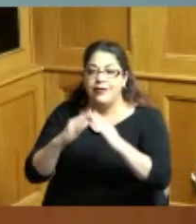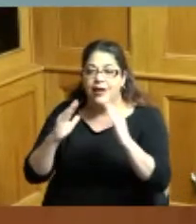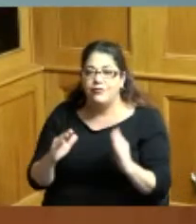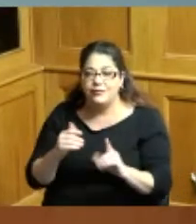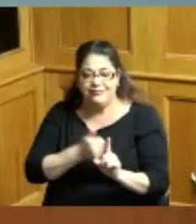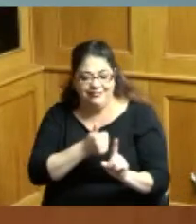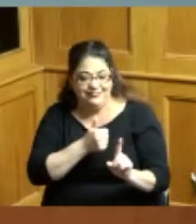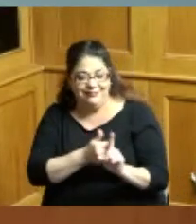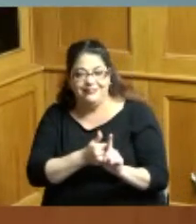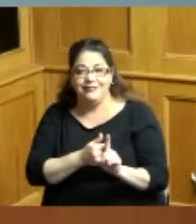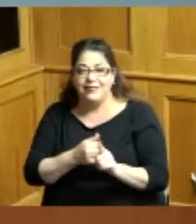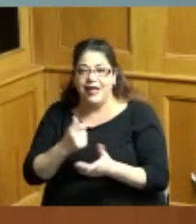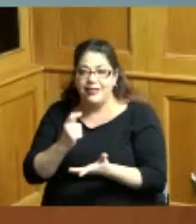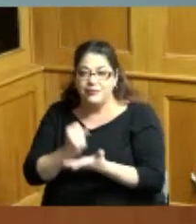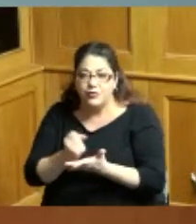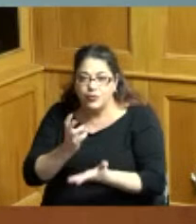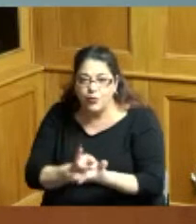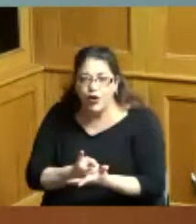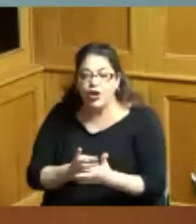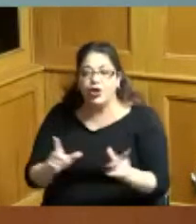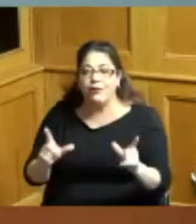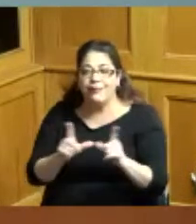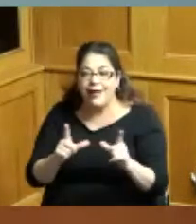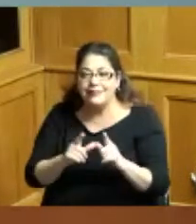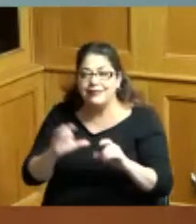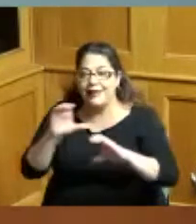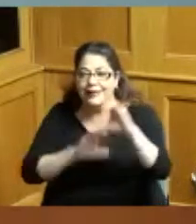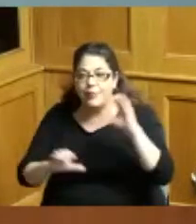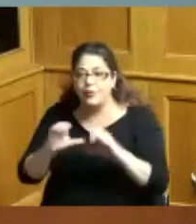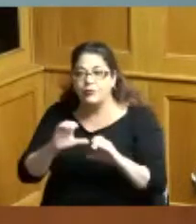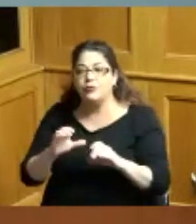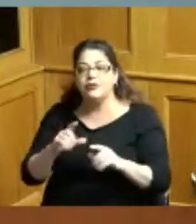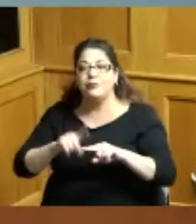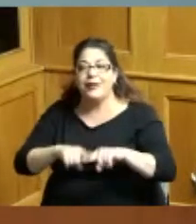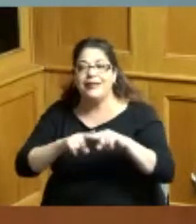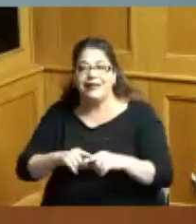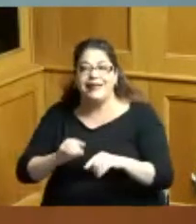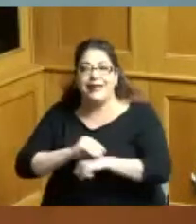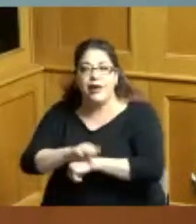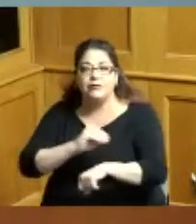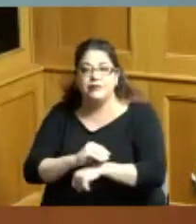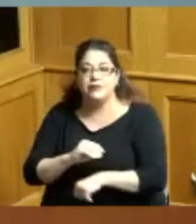social worker and chemical dependency counselor to help her clients overcome complex challenges